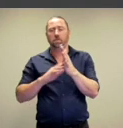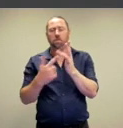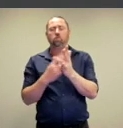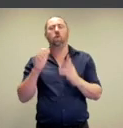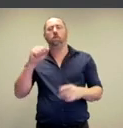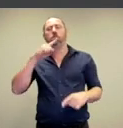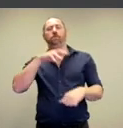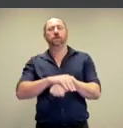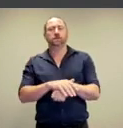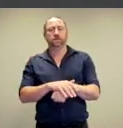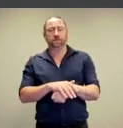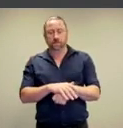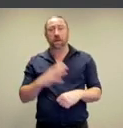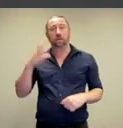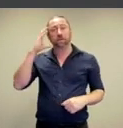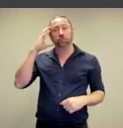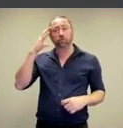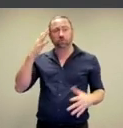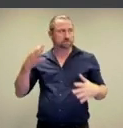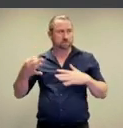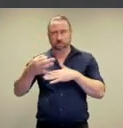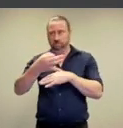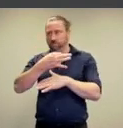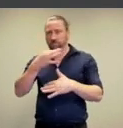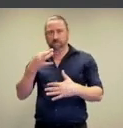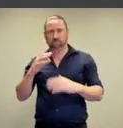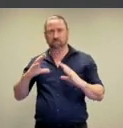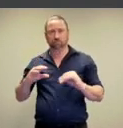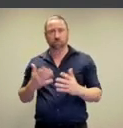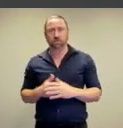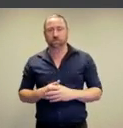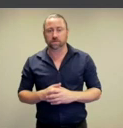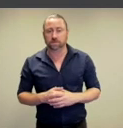younger boyfriend,